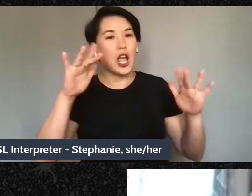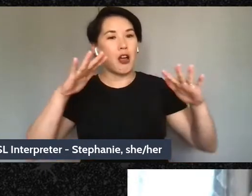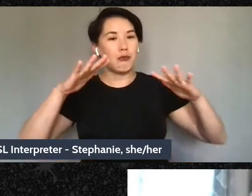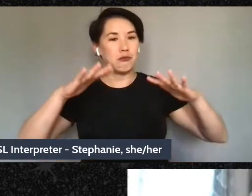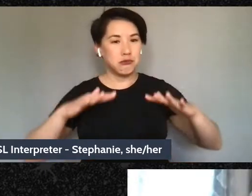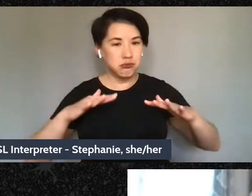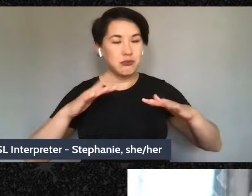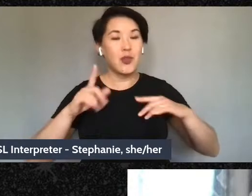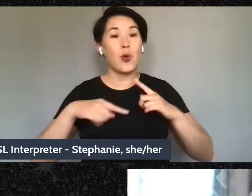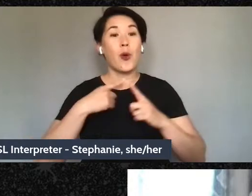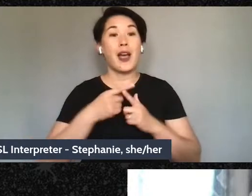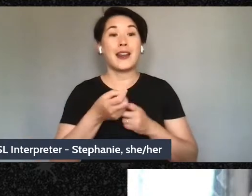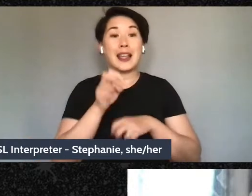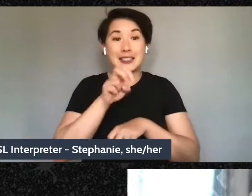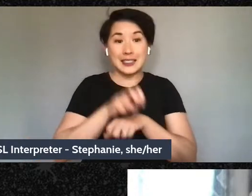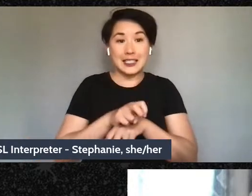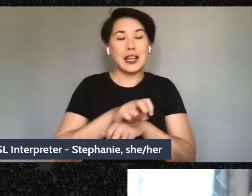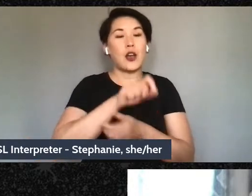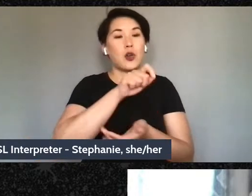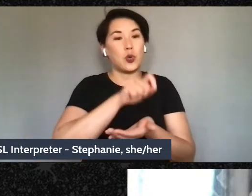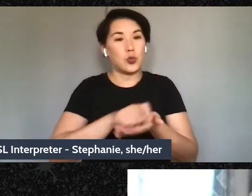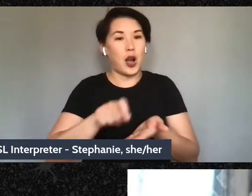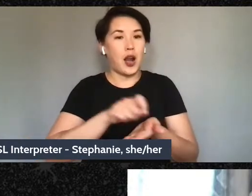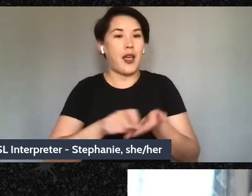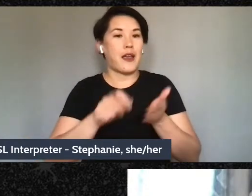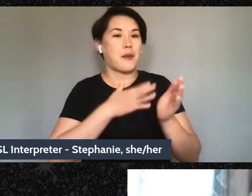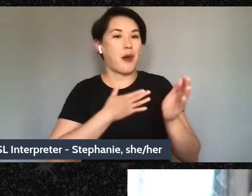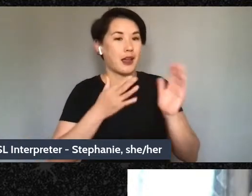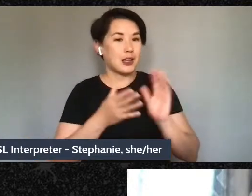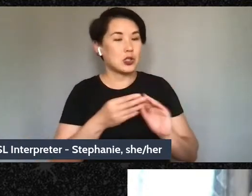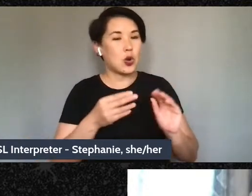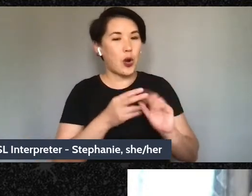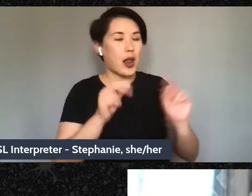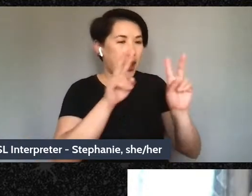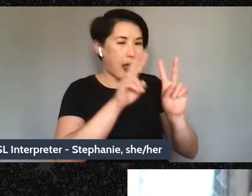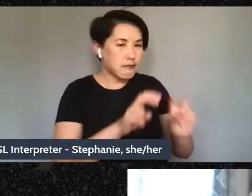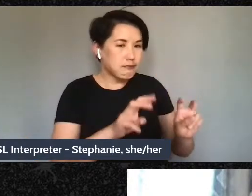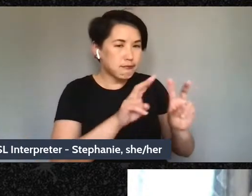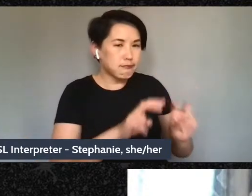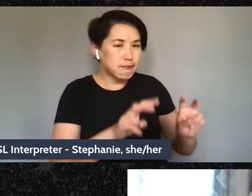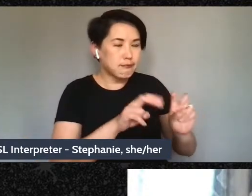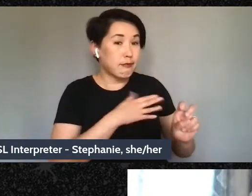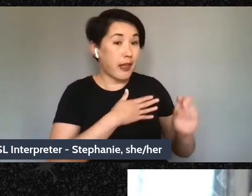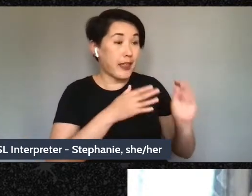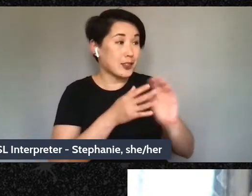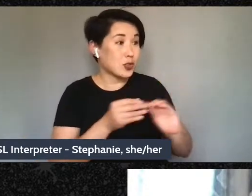my story down and dissect the elements and get everything in the way where I can understand.